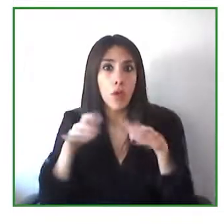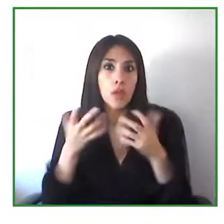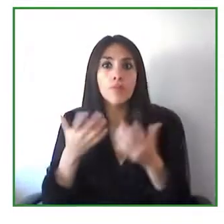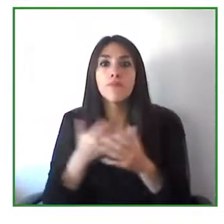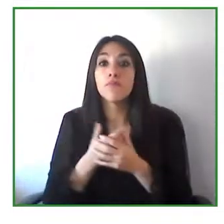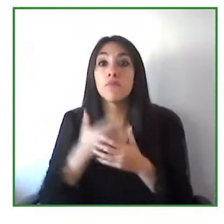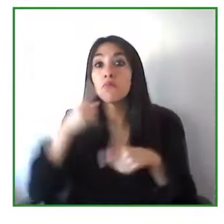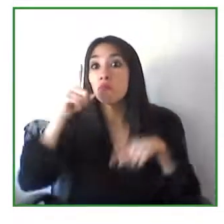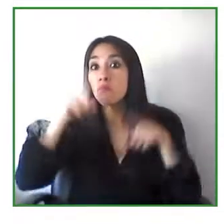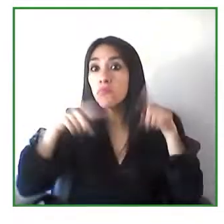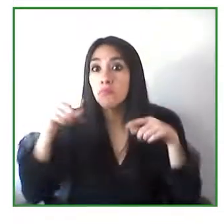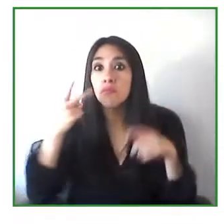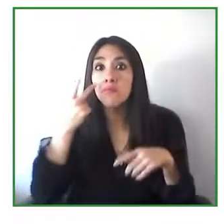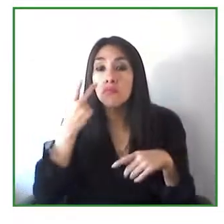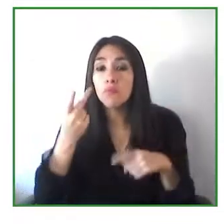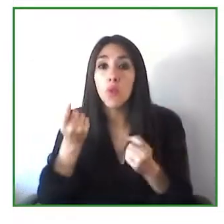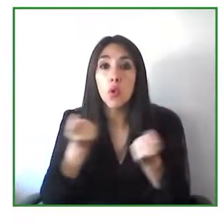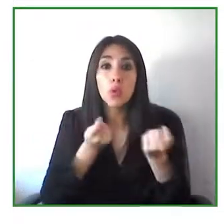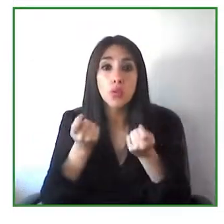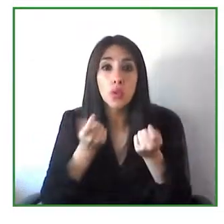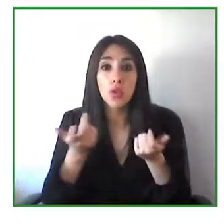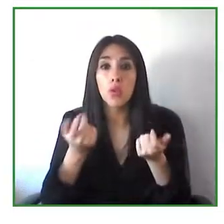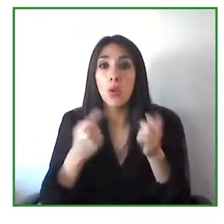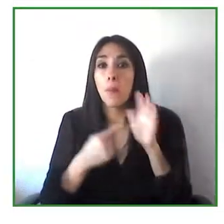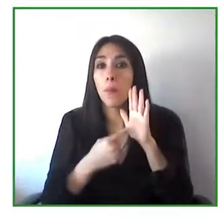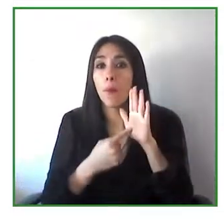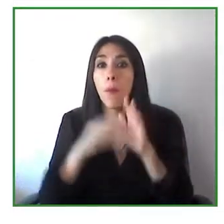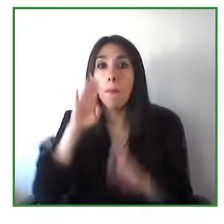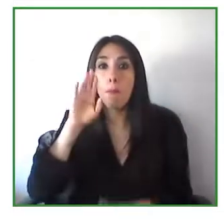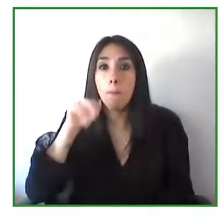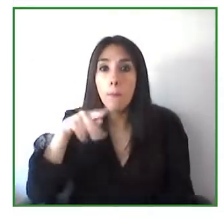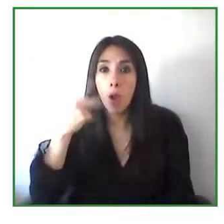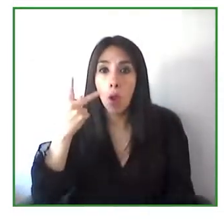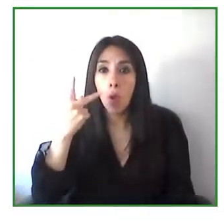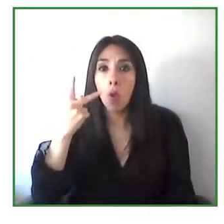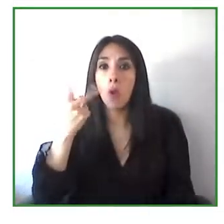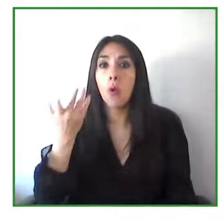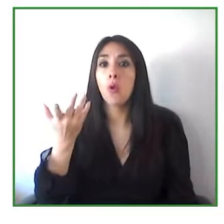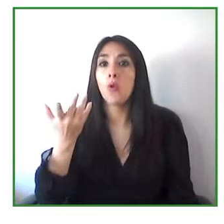if they aren't accessible, they're already excluding persons with disabilities who can't use them.